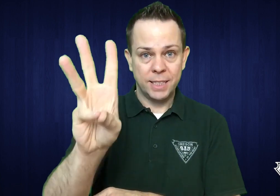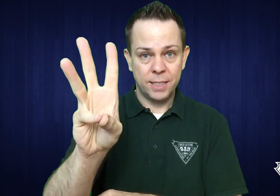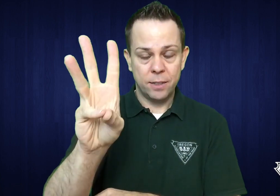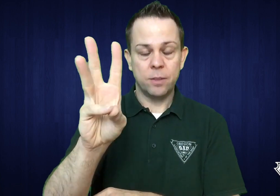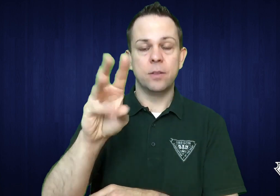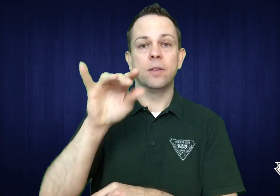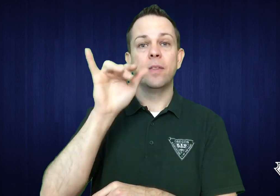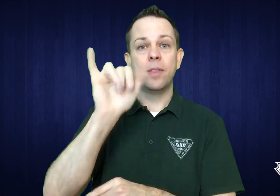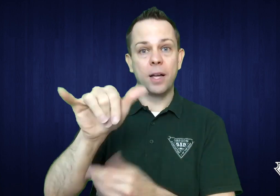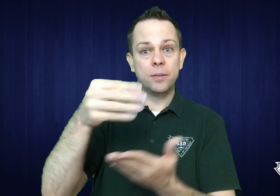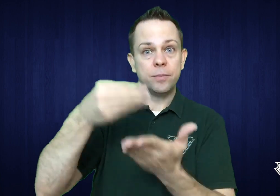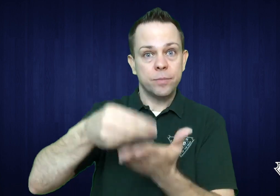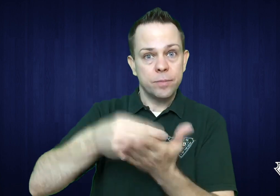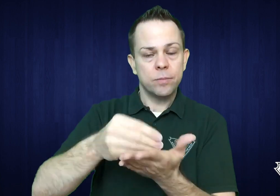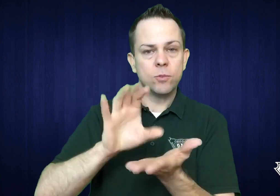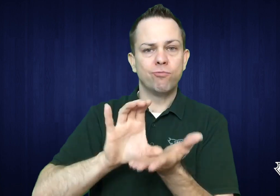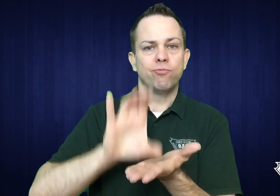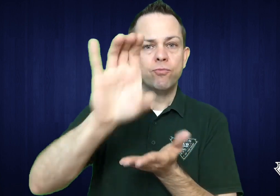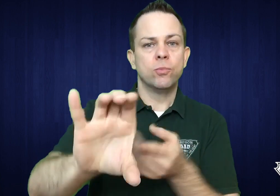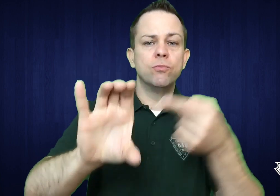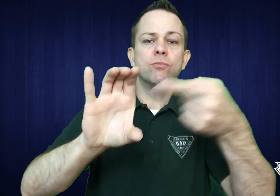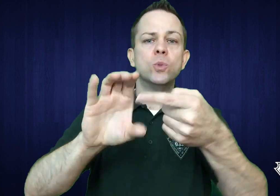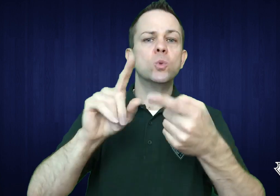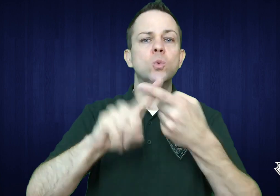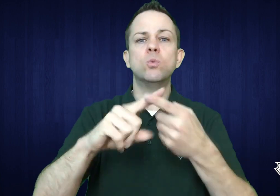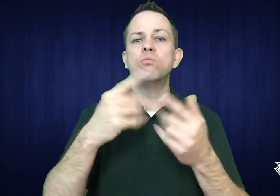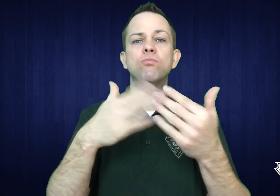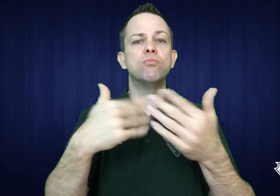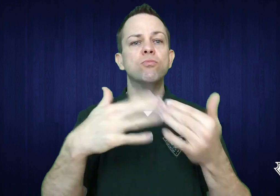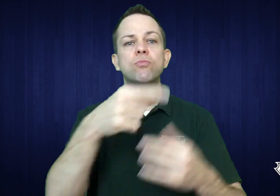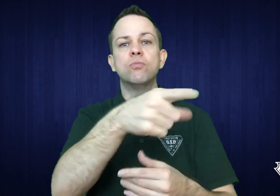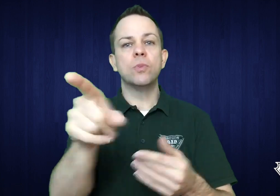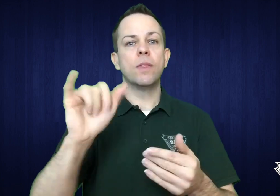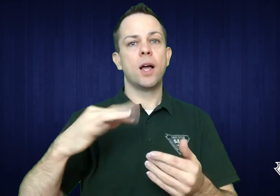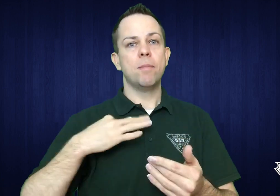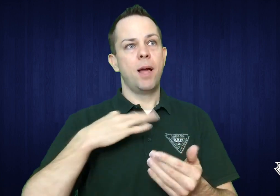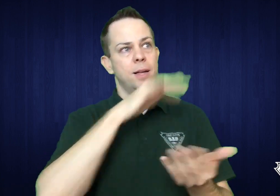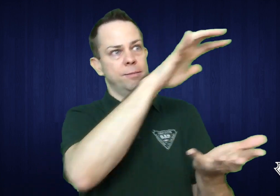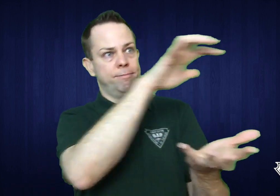The funds will be given to any that apply